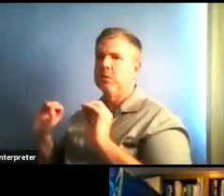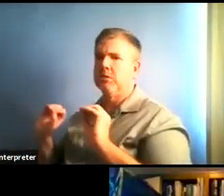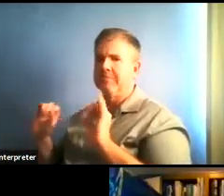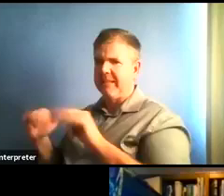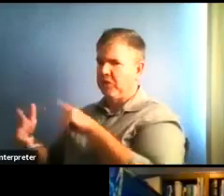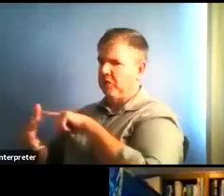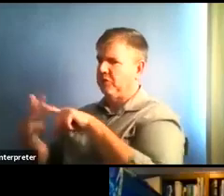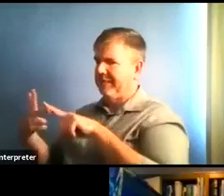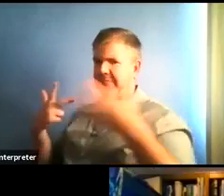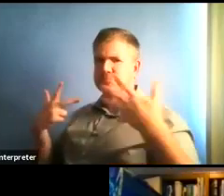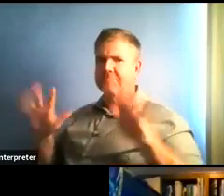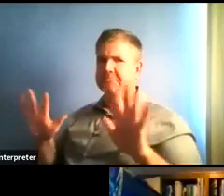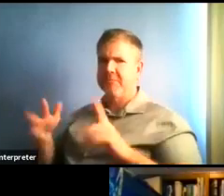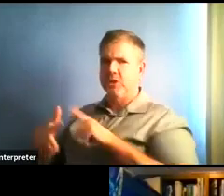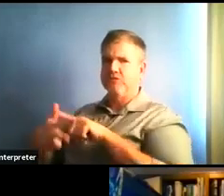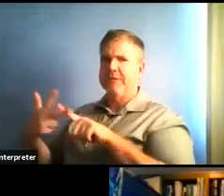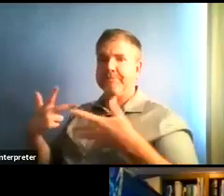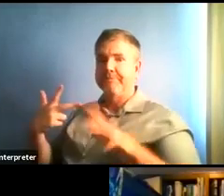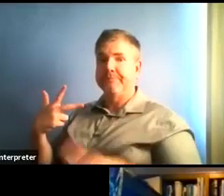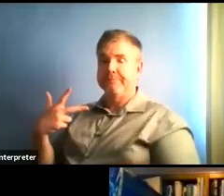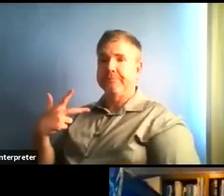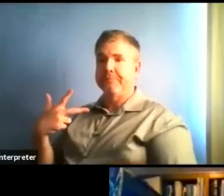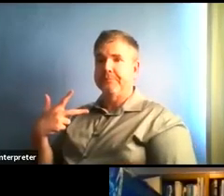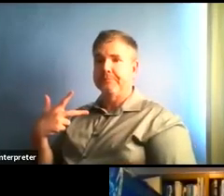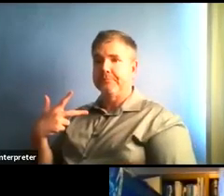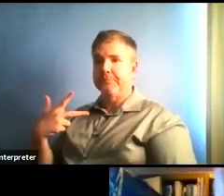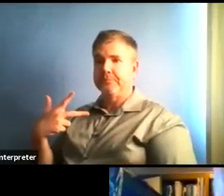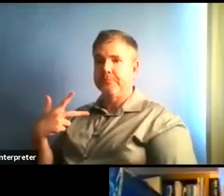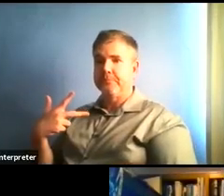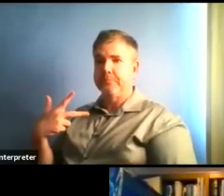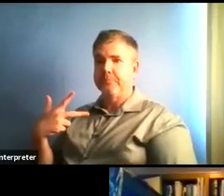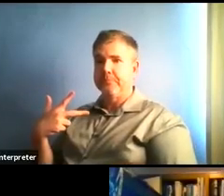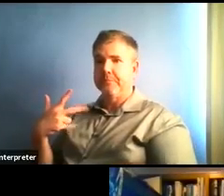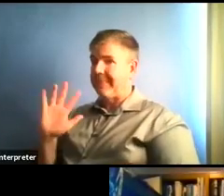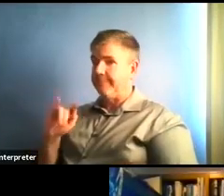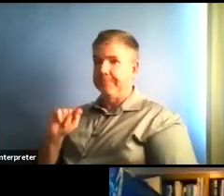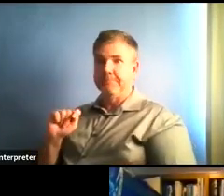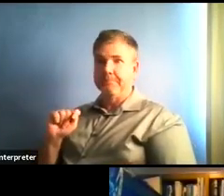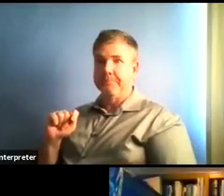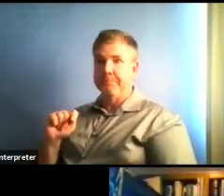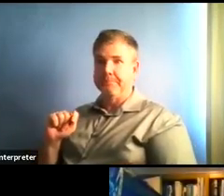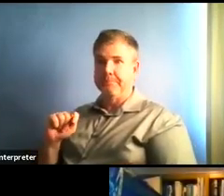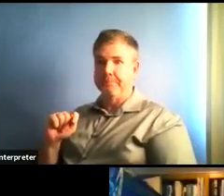Other than that, I guess the sort of the main goal of the amendment